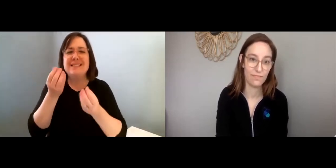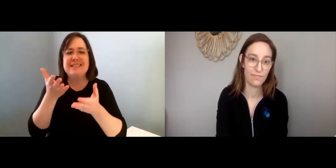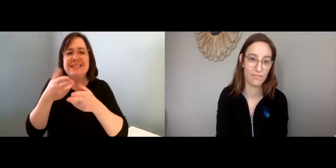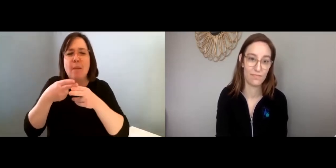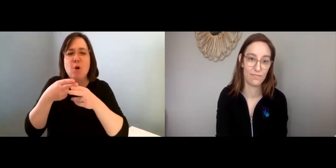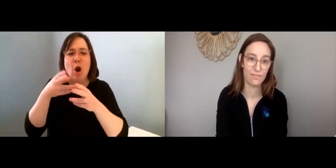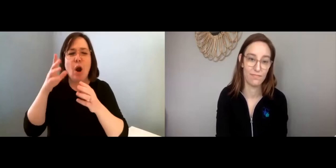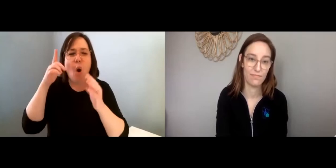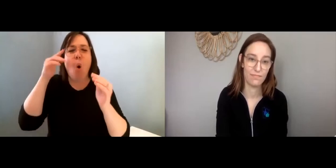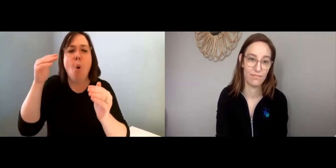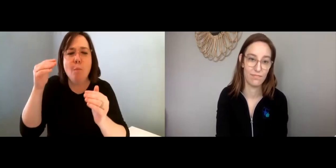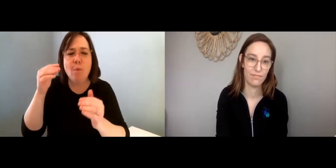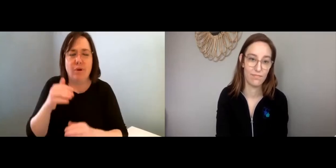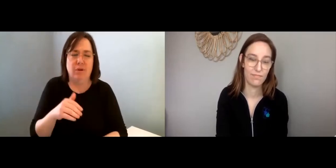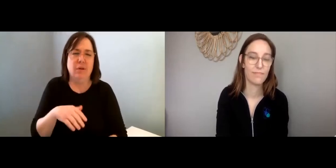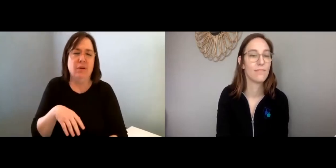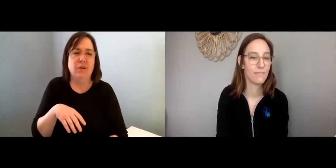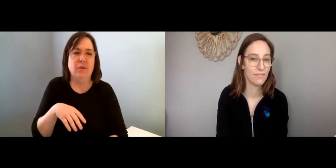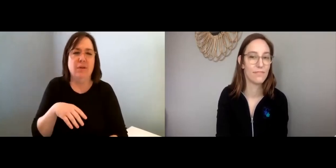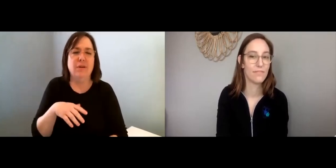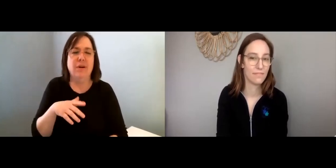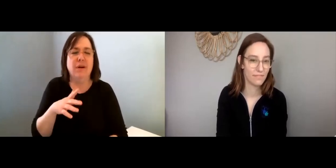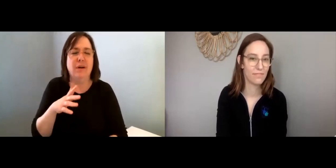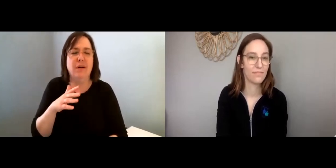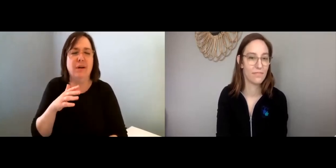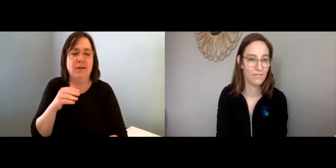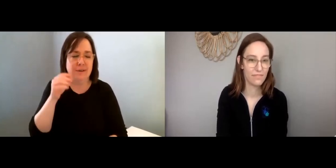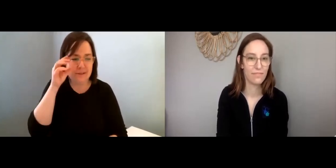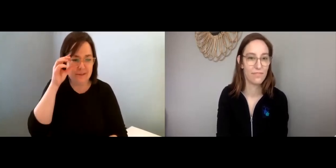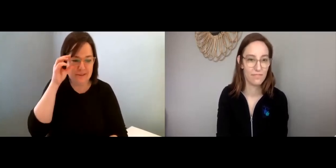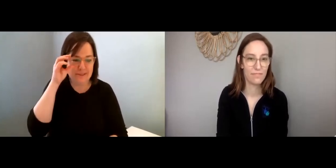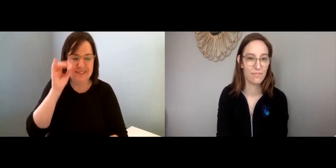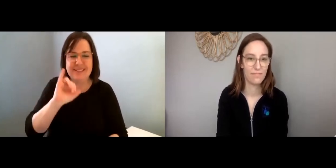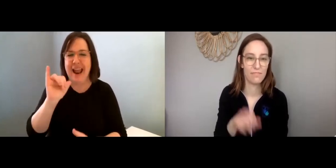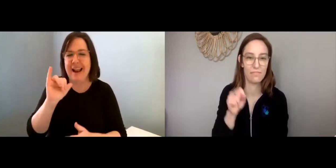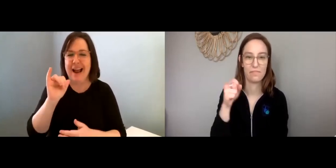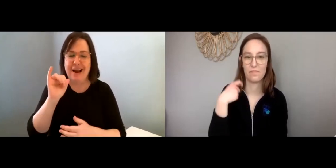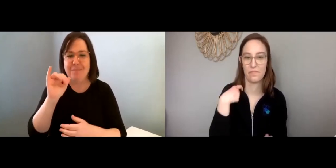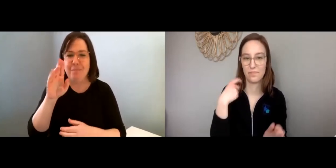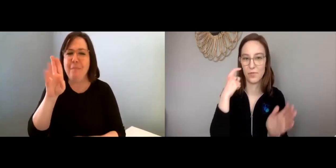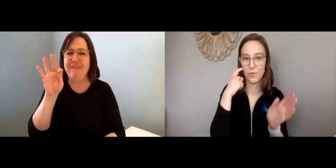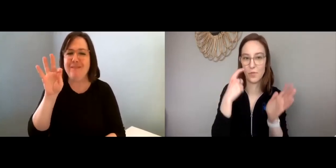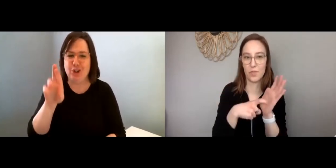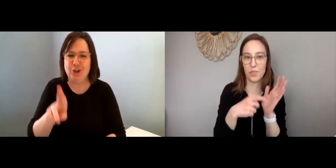It just sort of gives you temporary hope. Like a buffer.